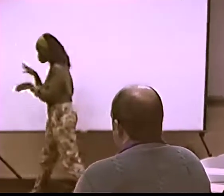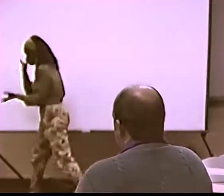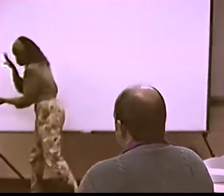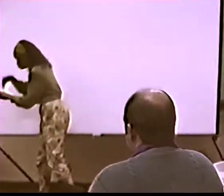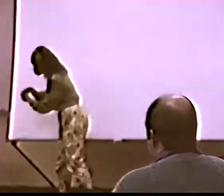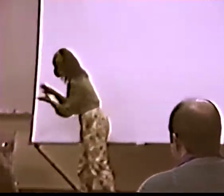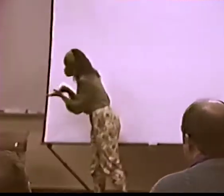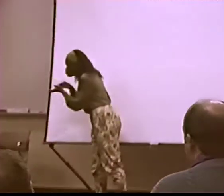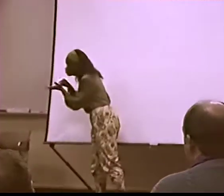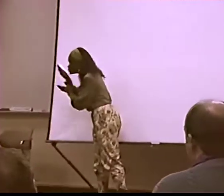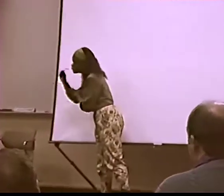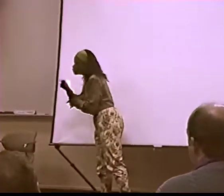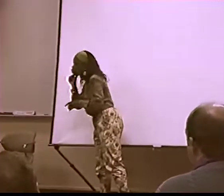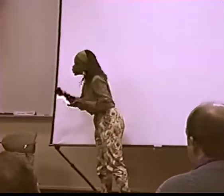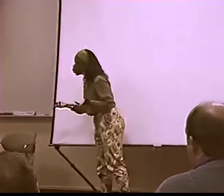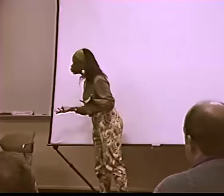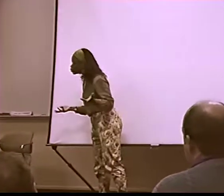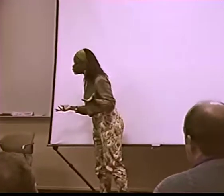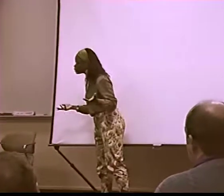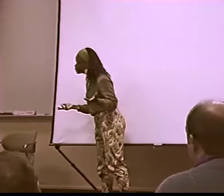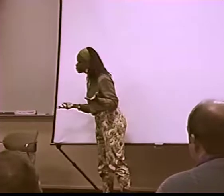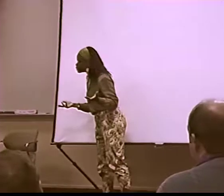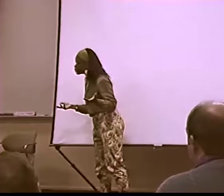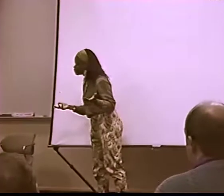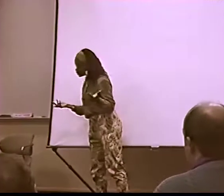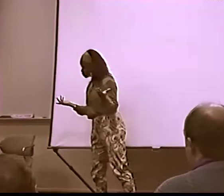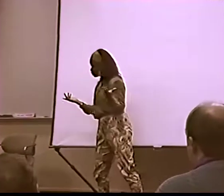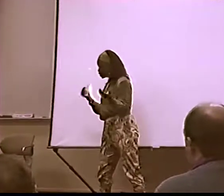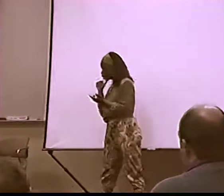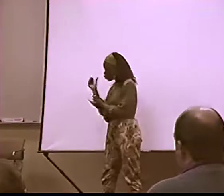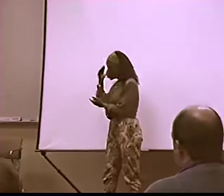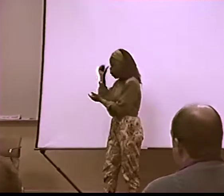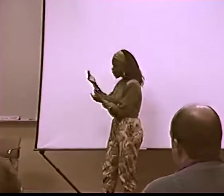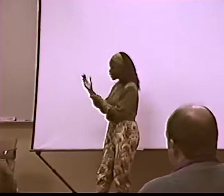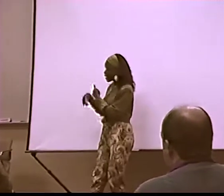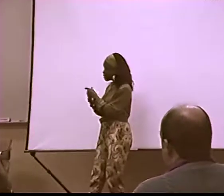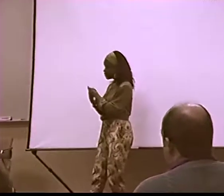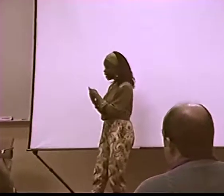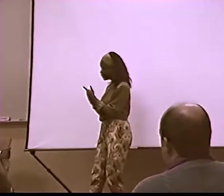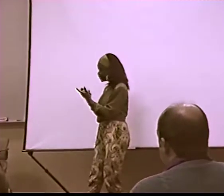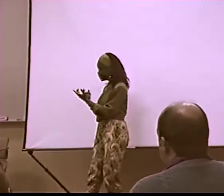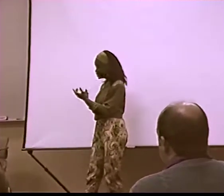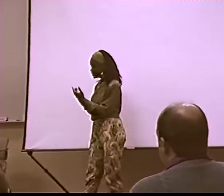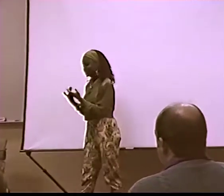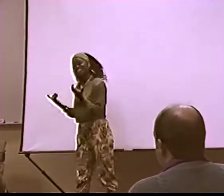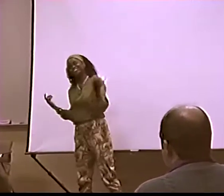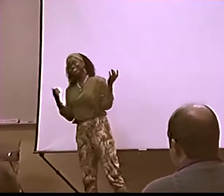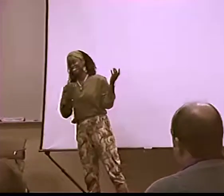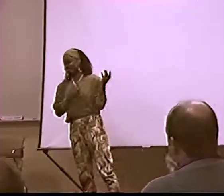WE'RE TALKING ABOUT ASL BEING INCORPORATED IN THE SCHOOLS FOR DEAF PEOPLE,